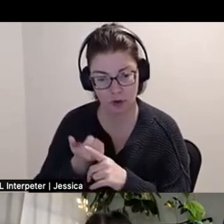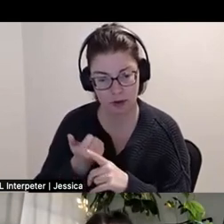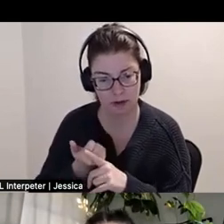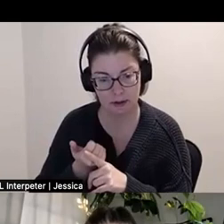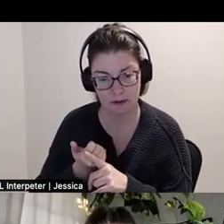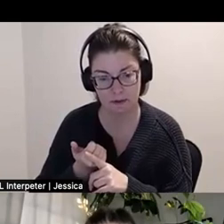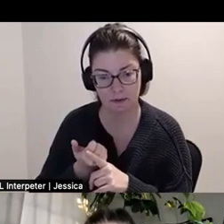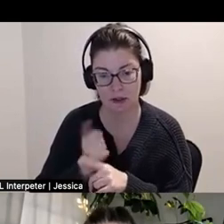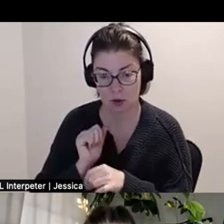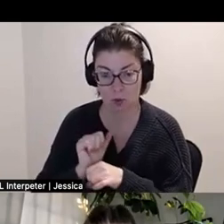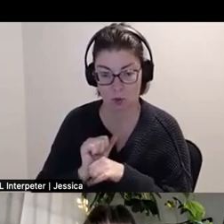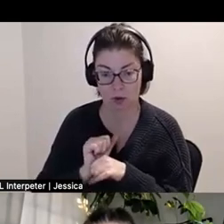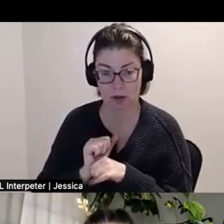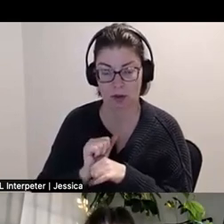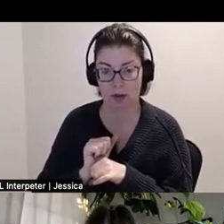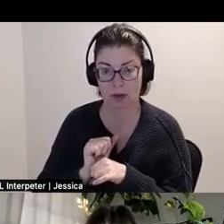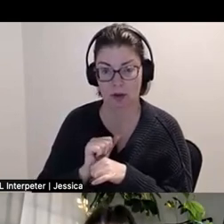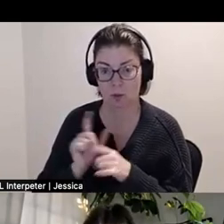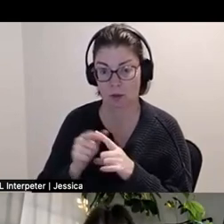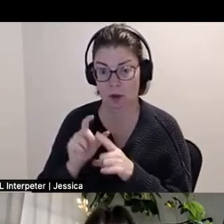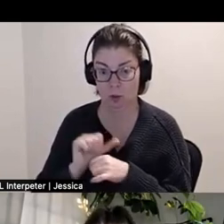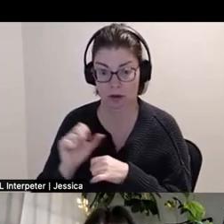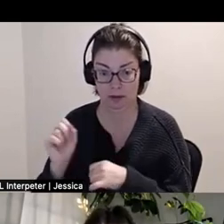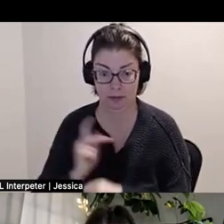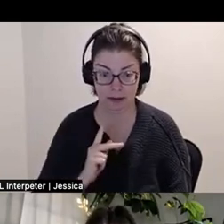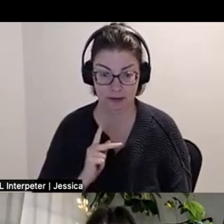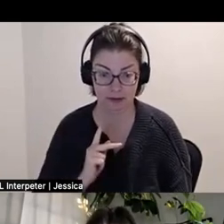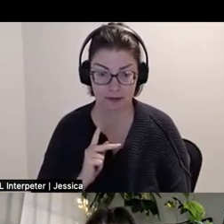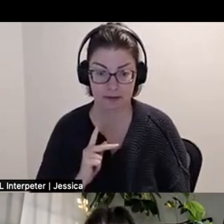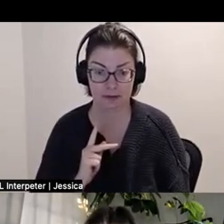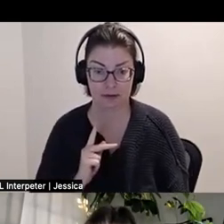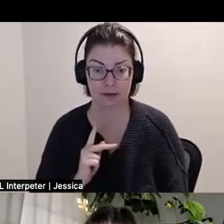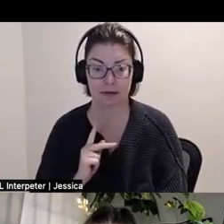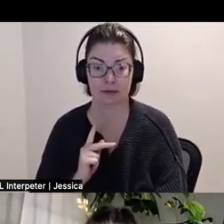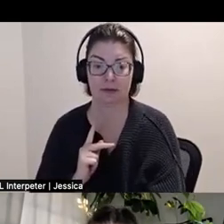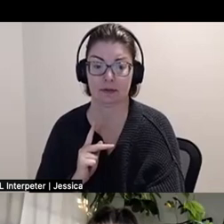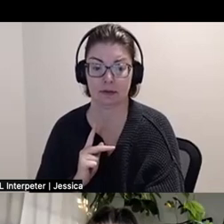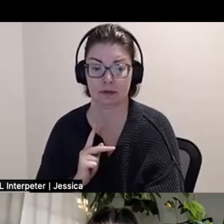of it, like in the come down and when the work comes back to you. Like I have stopped that I just don't unwrap.